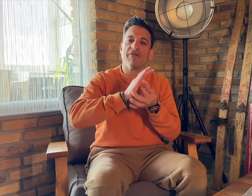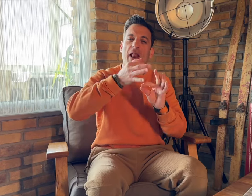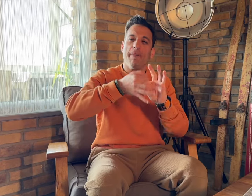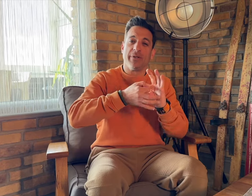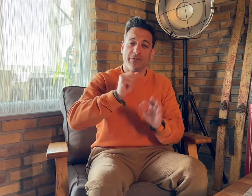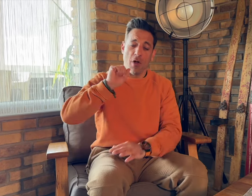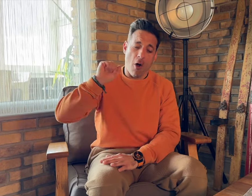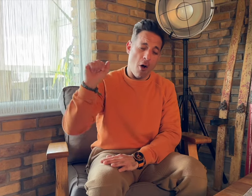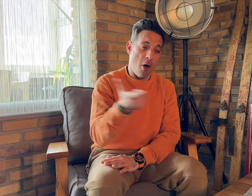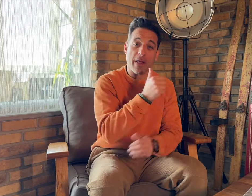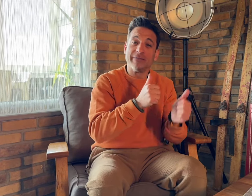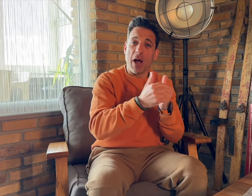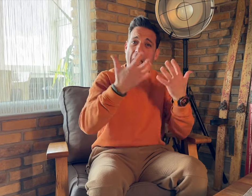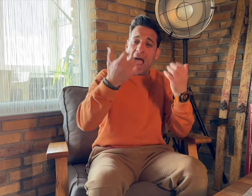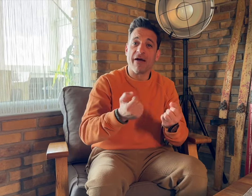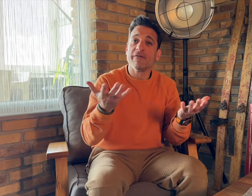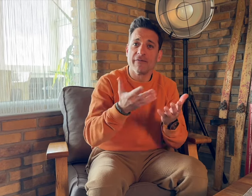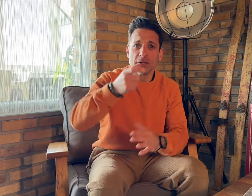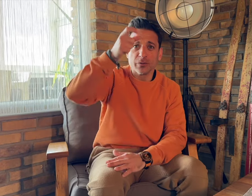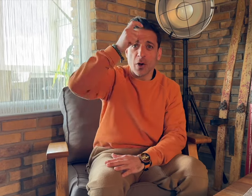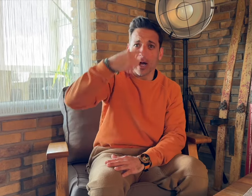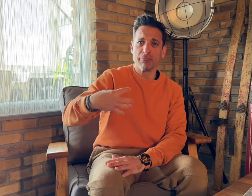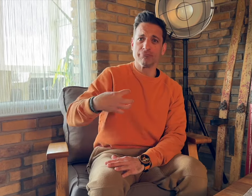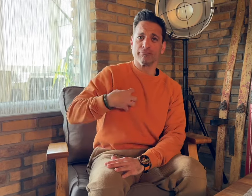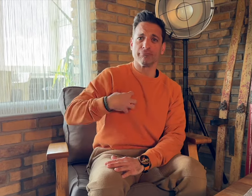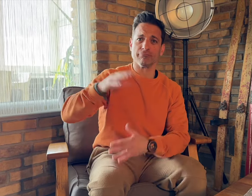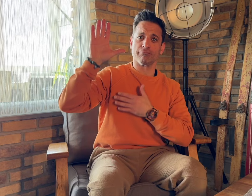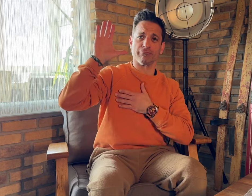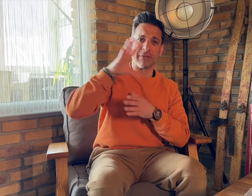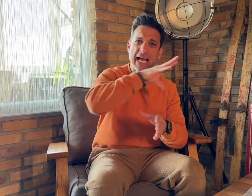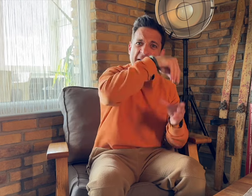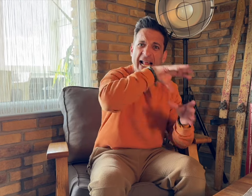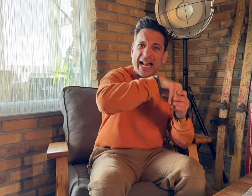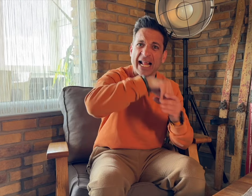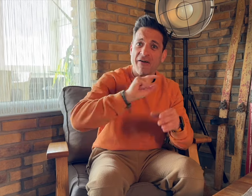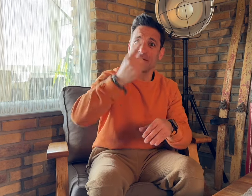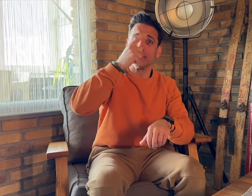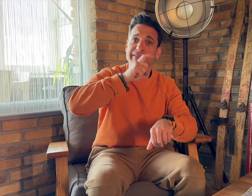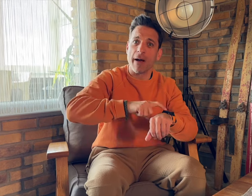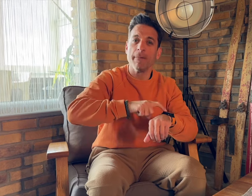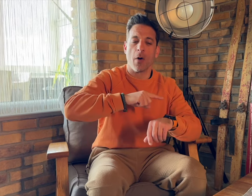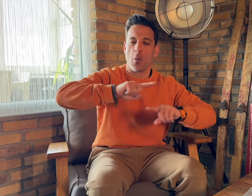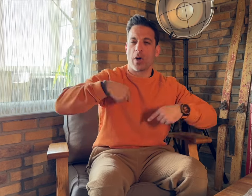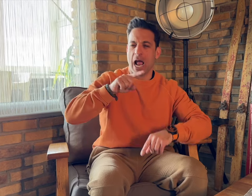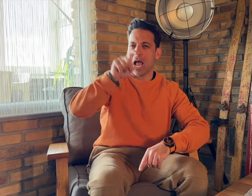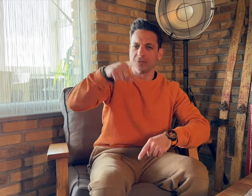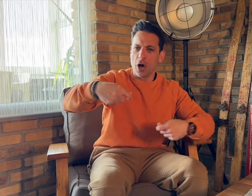[Memnos]: It's the first time for Turkish athletes to be involved in all sports competitions in this Winter Deaflympics. We would like